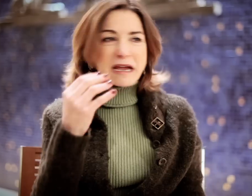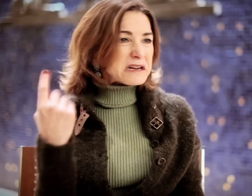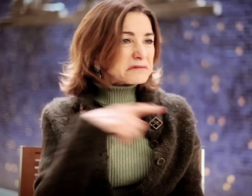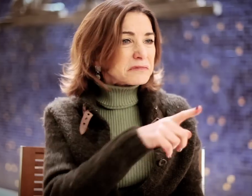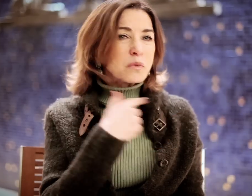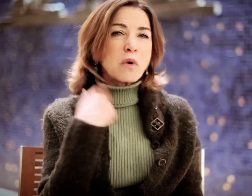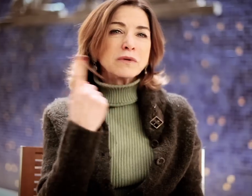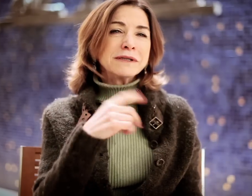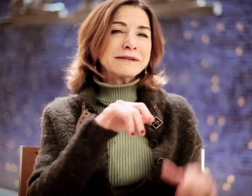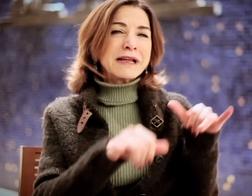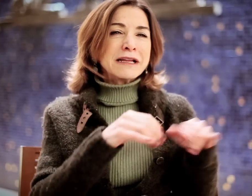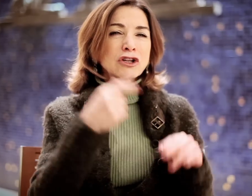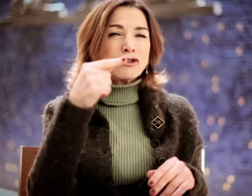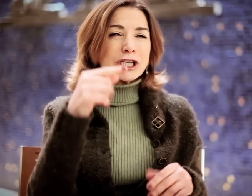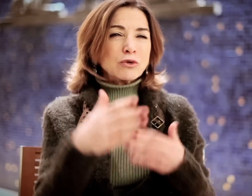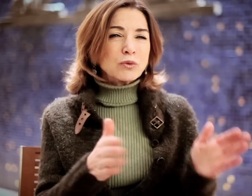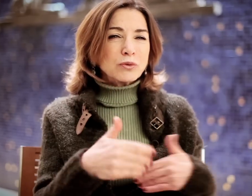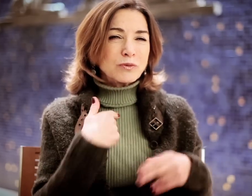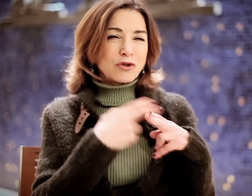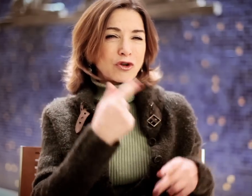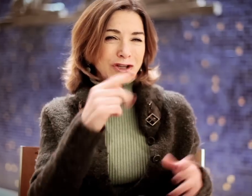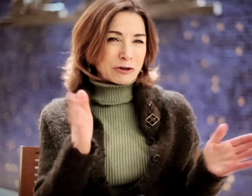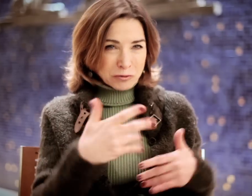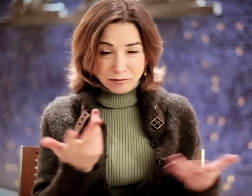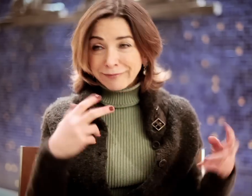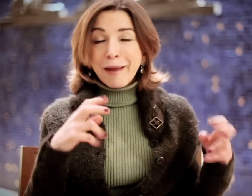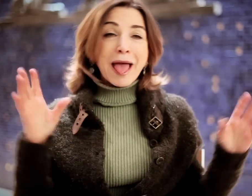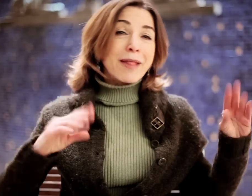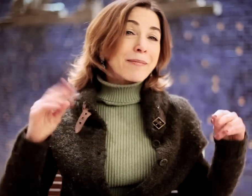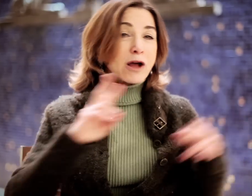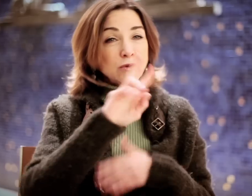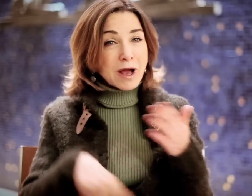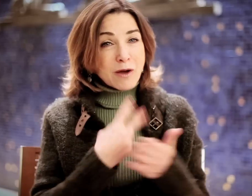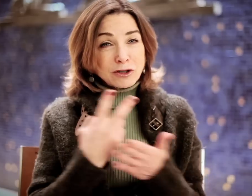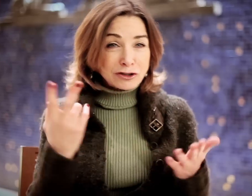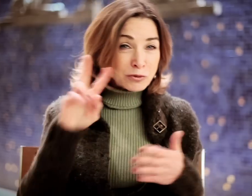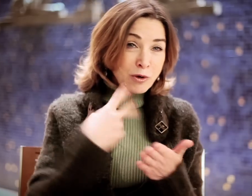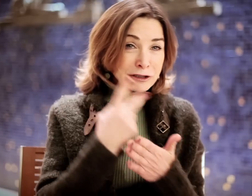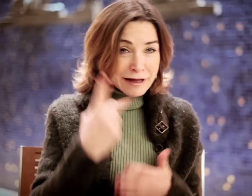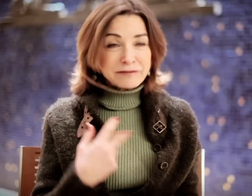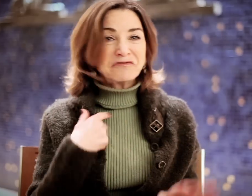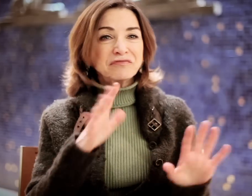Most of the time we'd hang out in the green room-- that's what we call it. We'd sit there and chat for two hours two hours and a half.